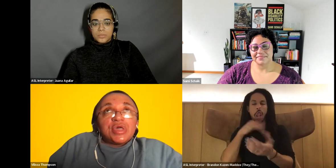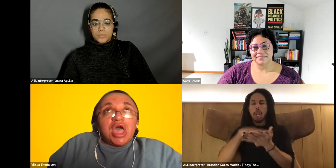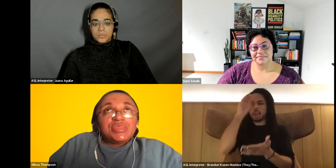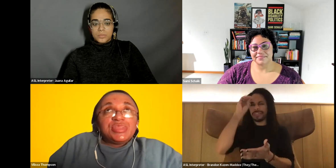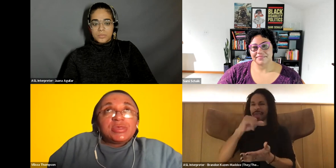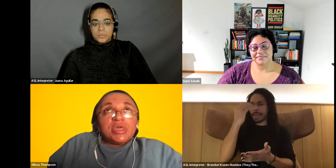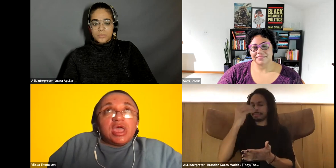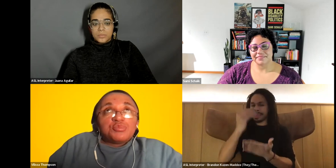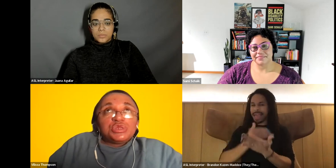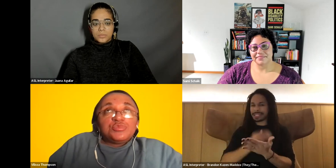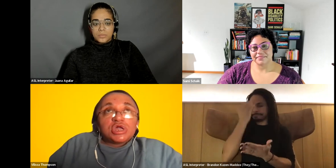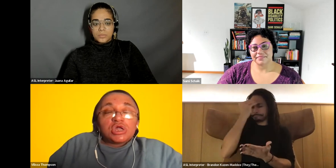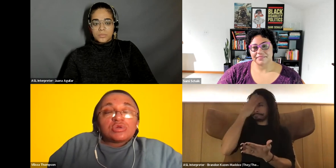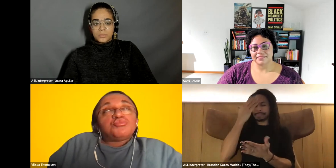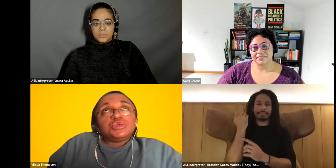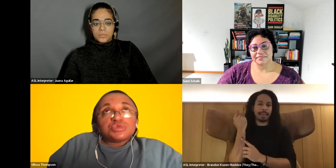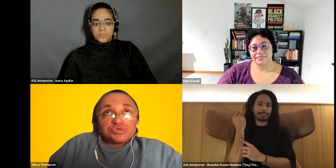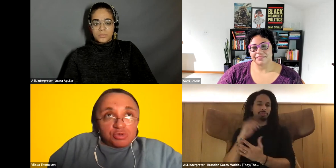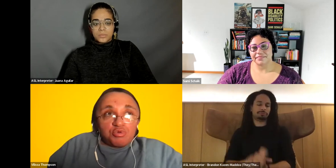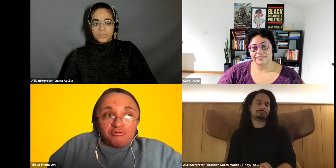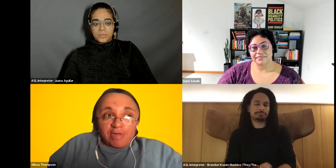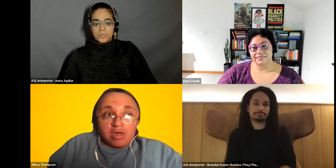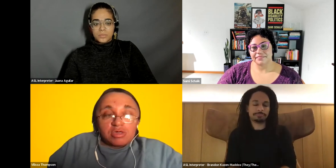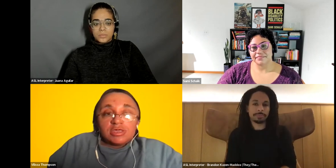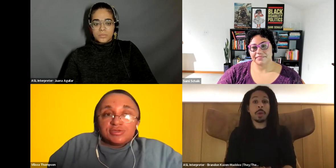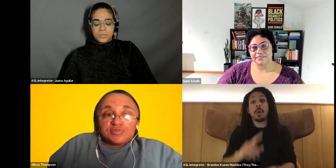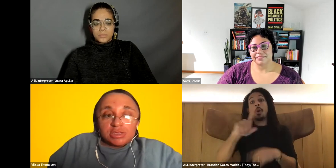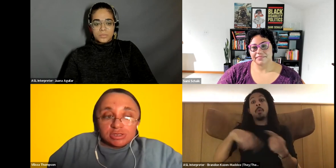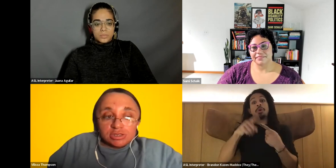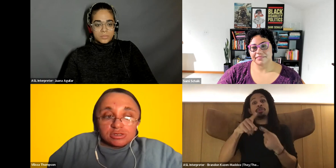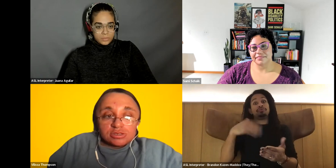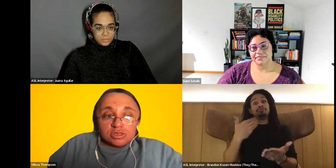Vilissa Thompson: I think that we well you reach a certain profile in these spaces?